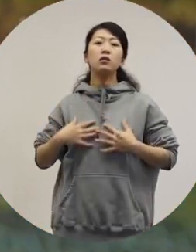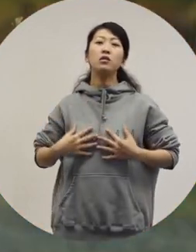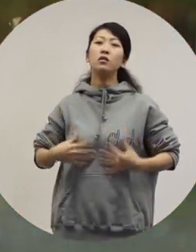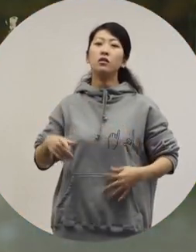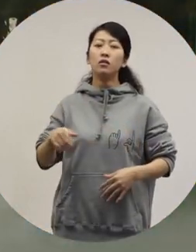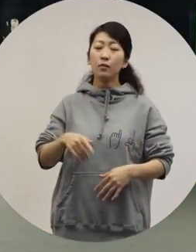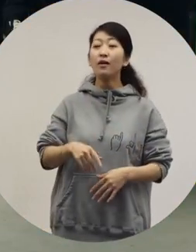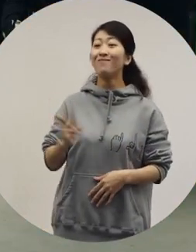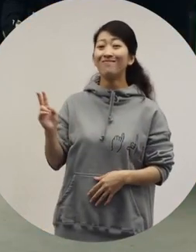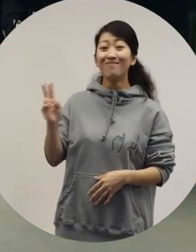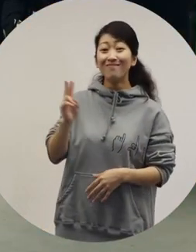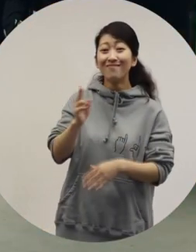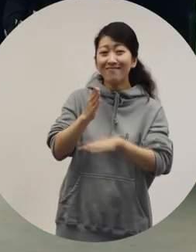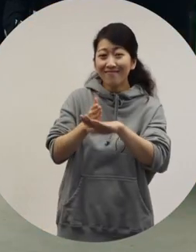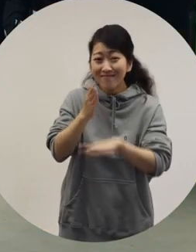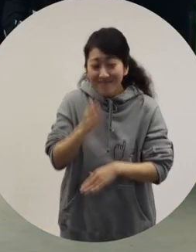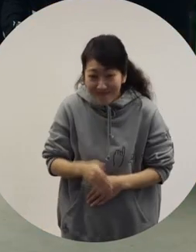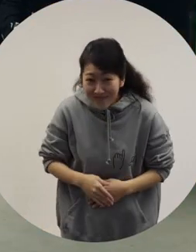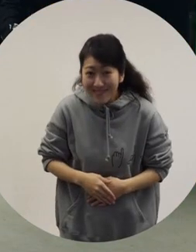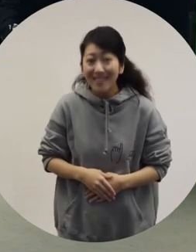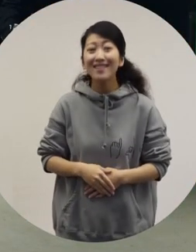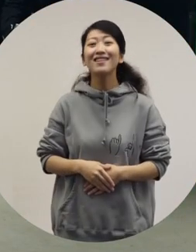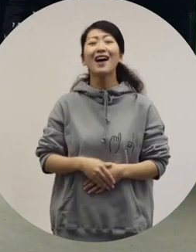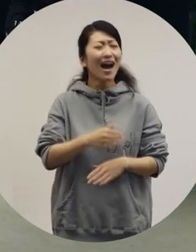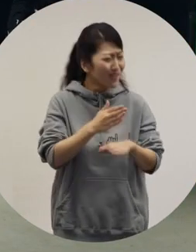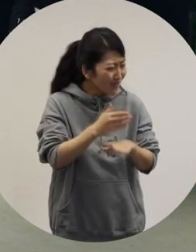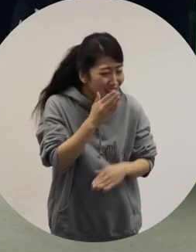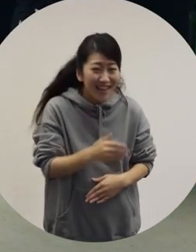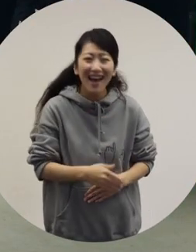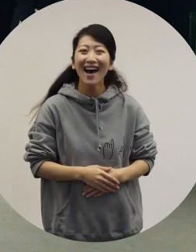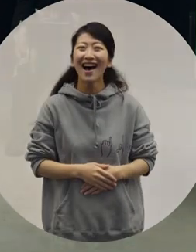Thank you for coming today. [Ryuchell] Thank you very much.